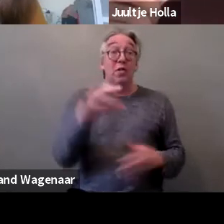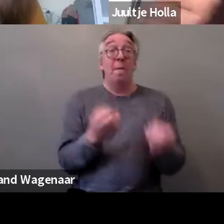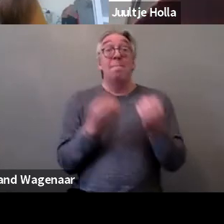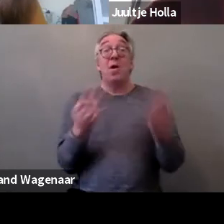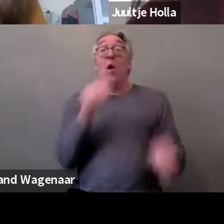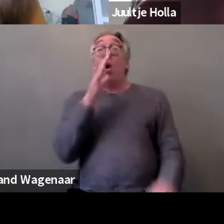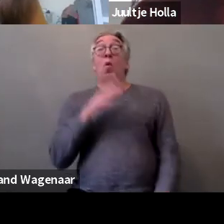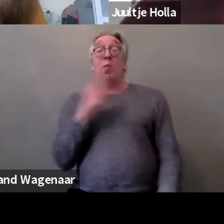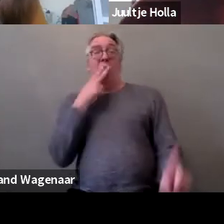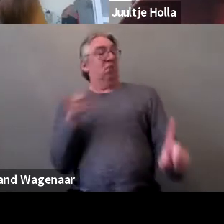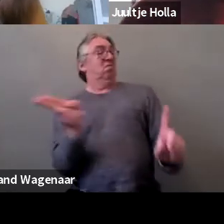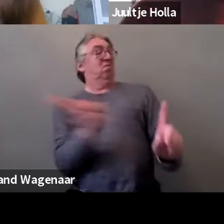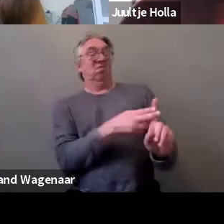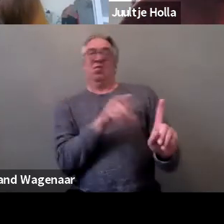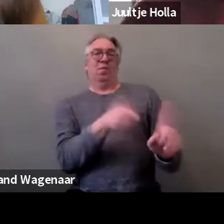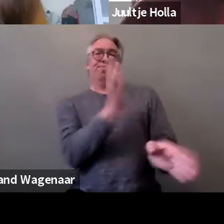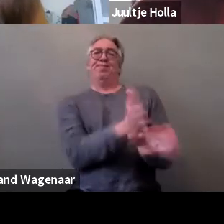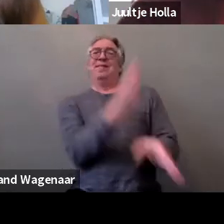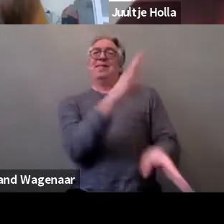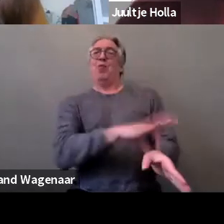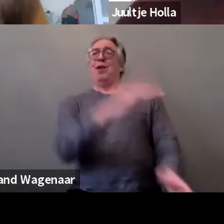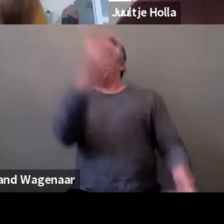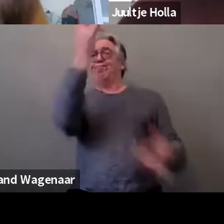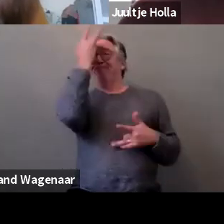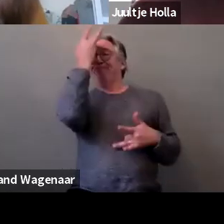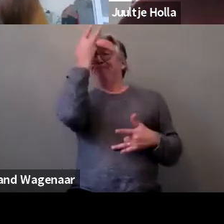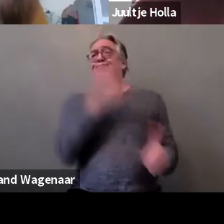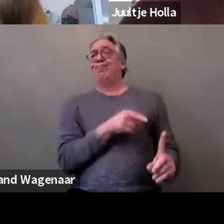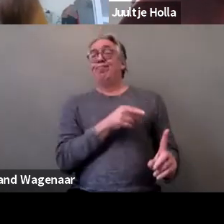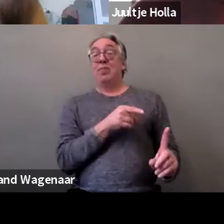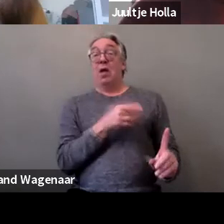as having a psychiatric disordered, maybe not have been recognized